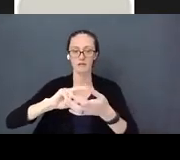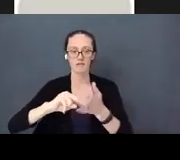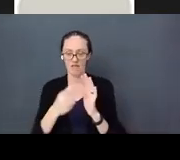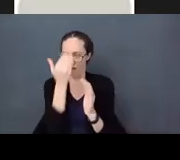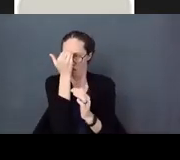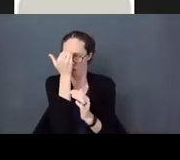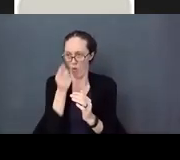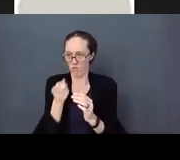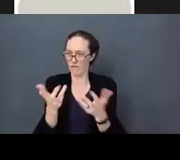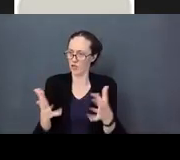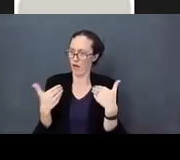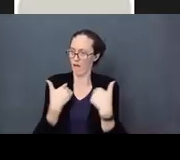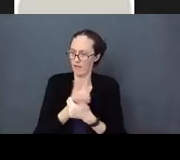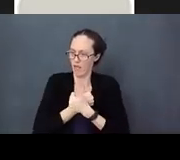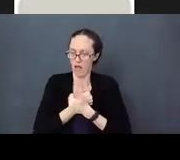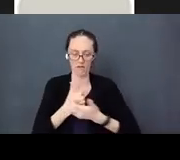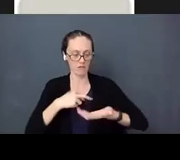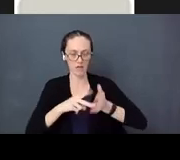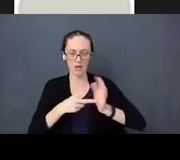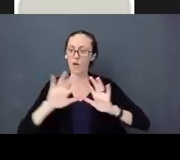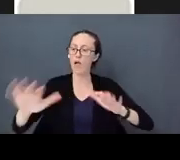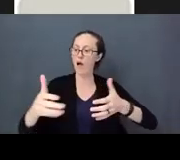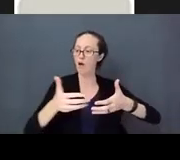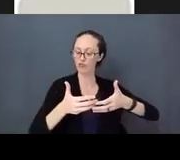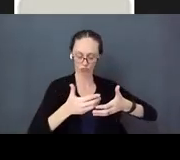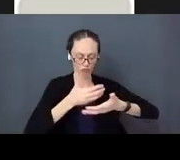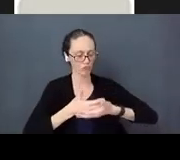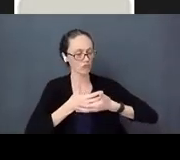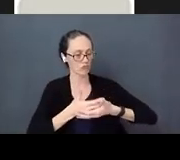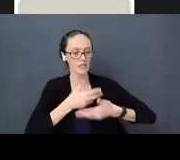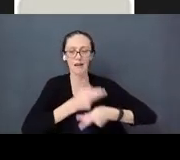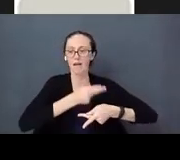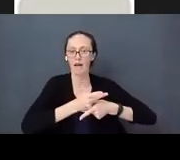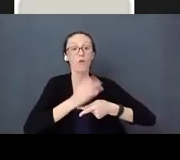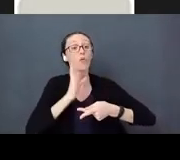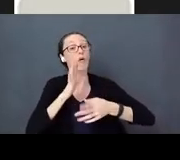protect this baby. They are going to be calm. They know they are going to be safe, they feel upset,